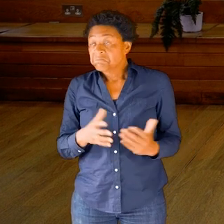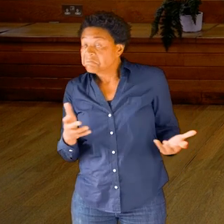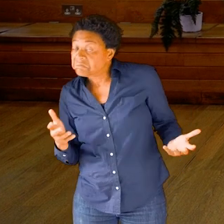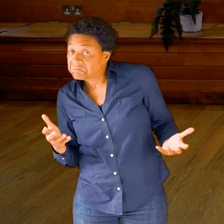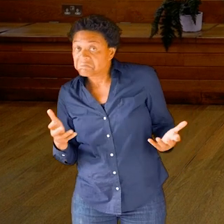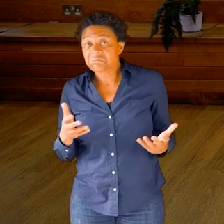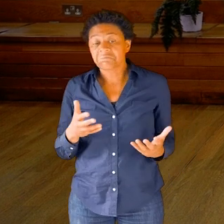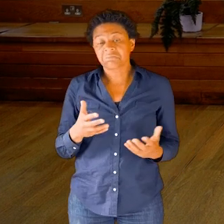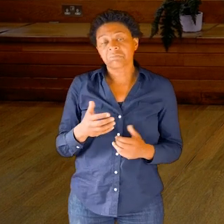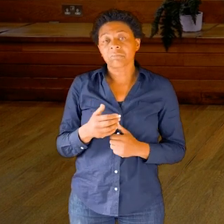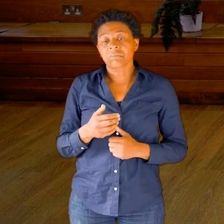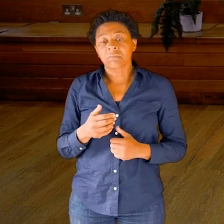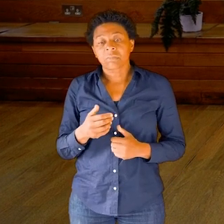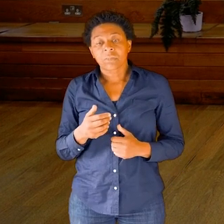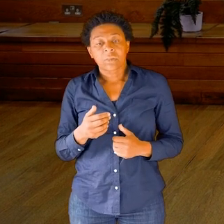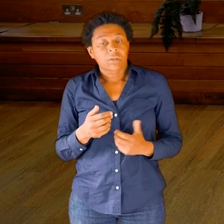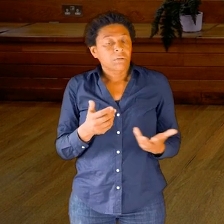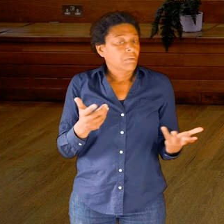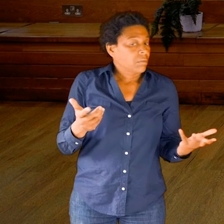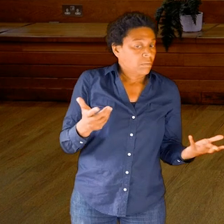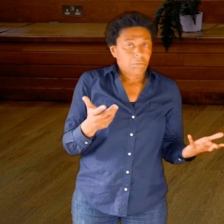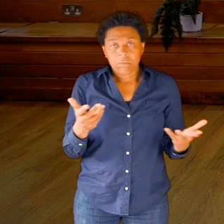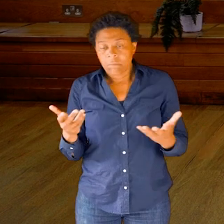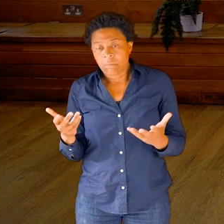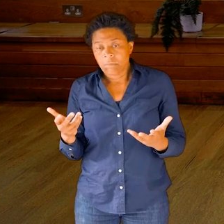Again, you could also work with your water bottle; your normal water bottle.